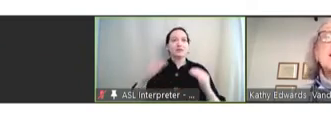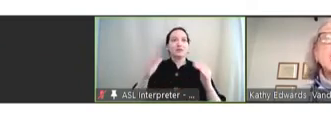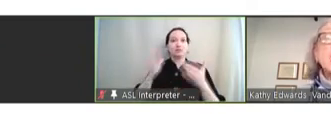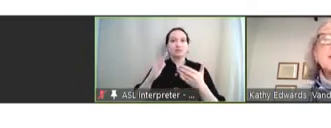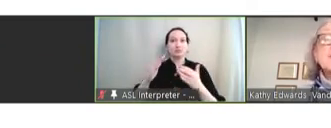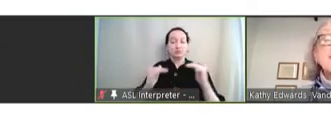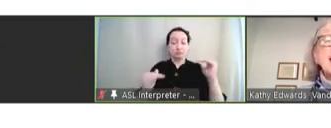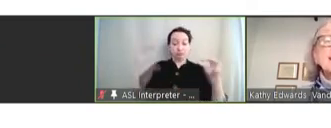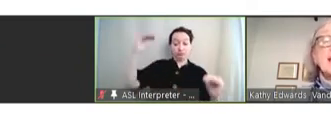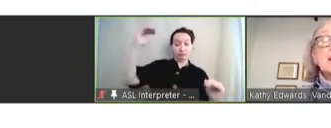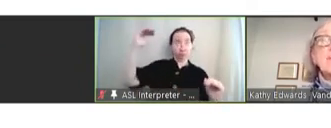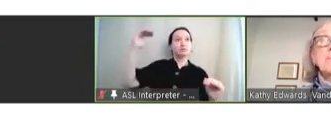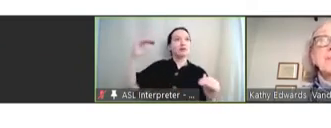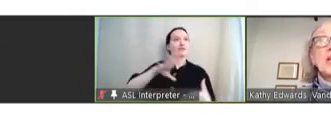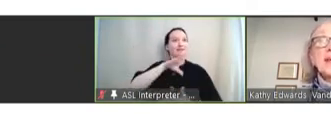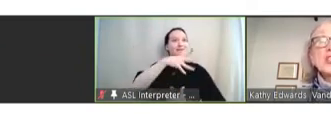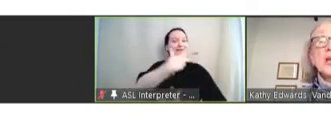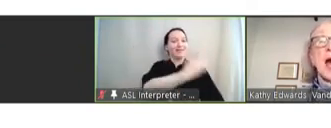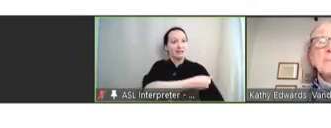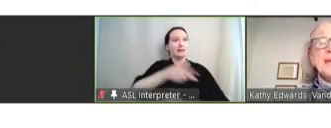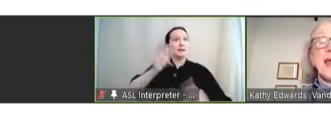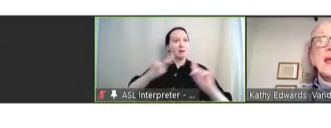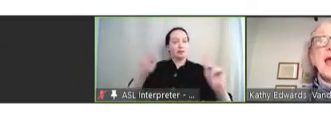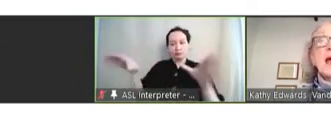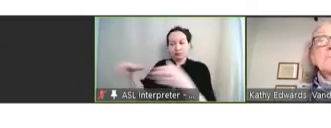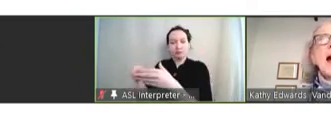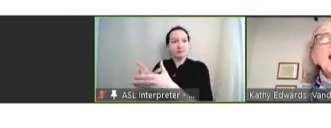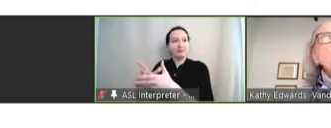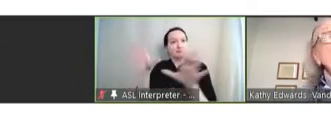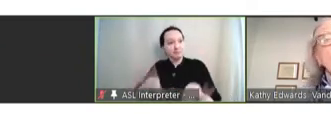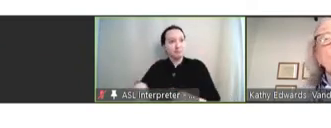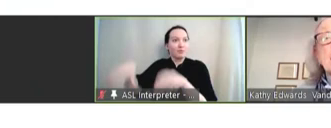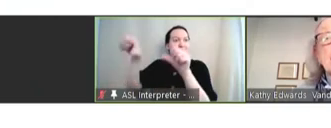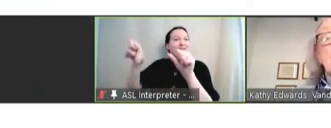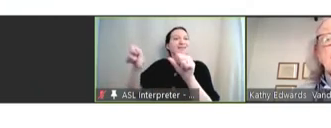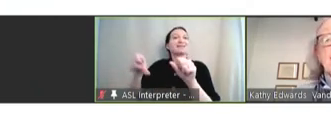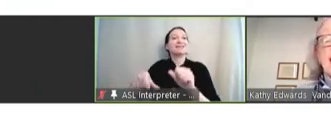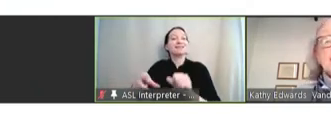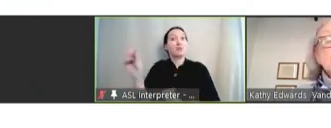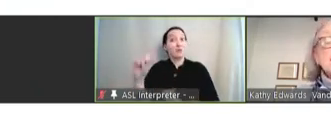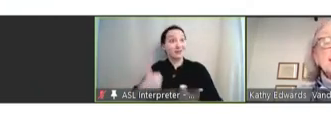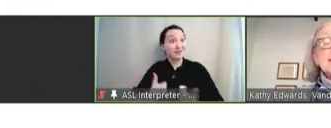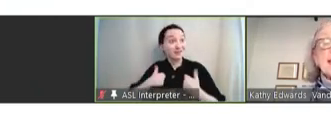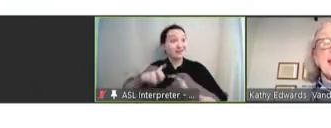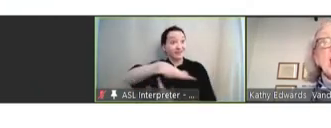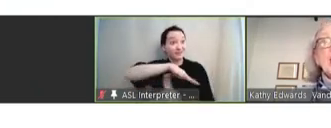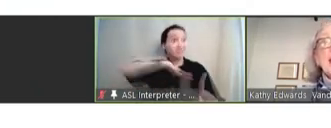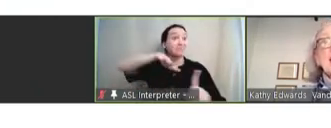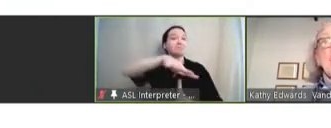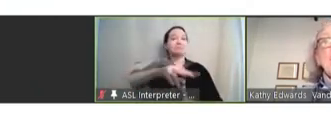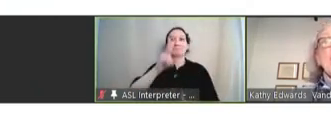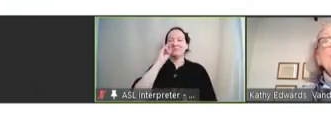in terms of vaccine population uptake by where we live. And as you can see here in our